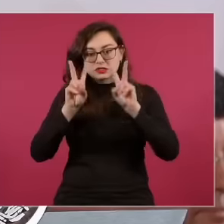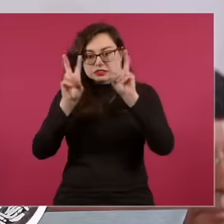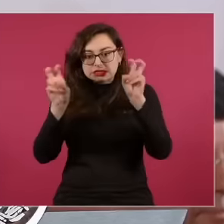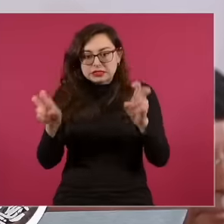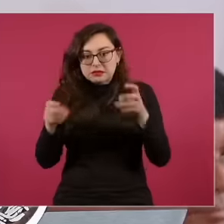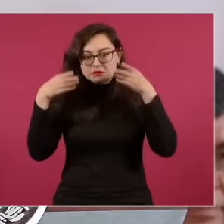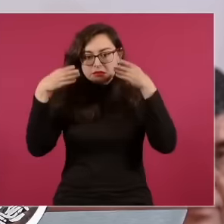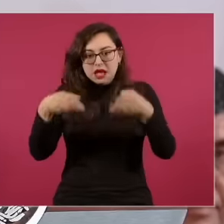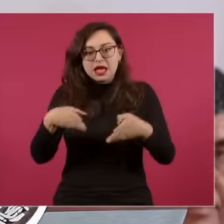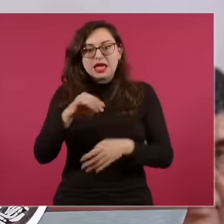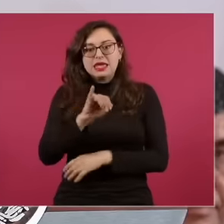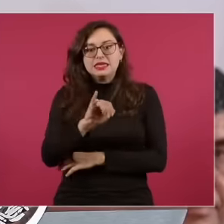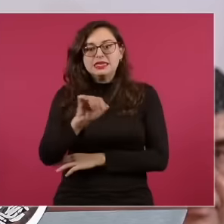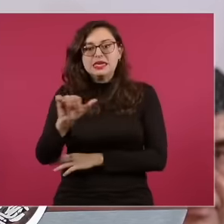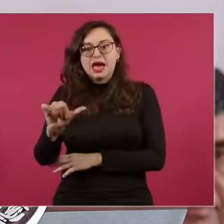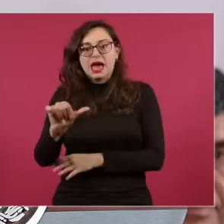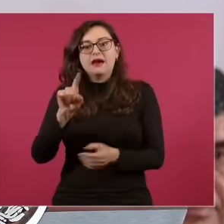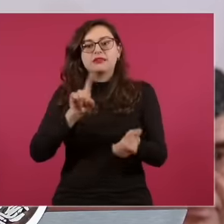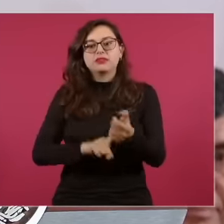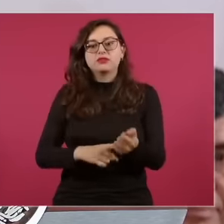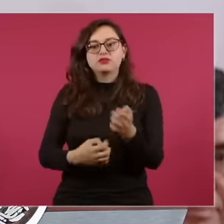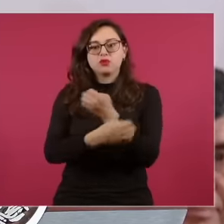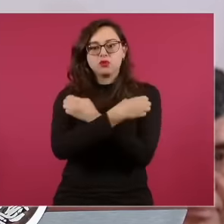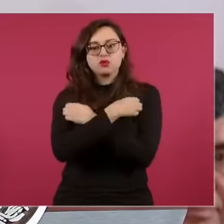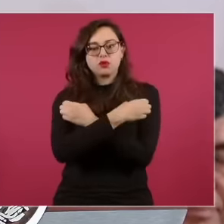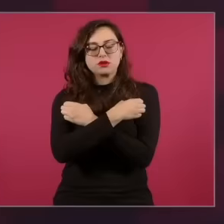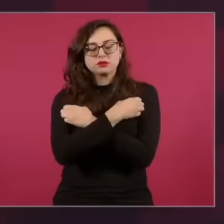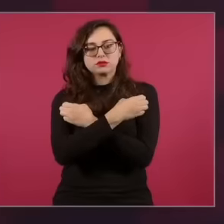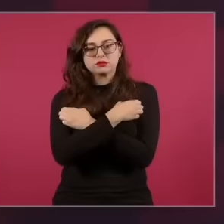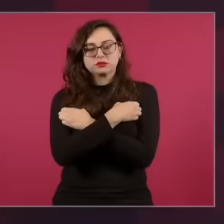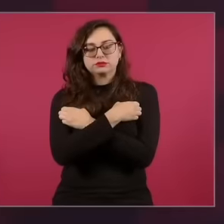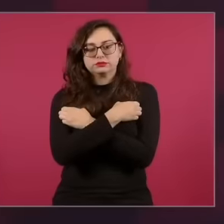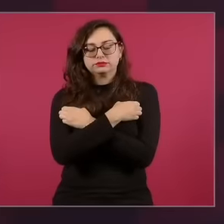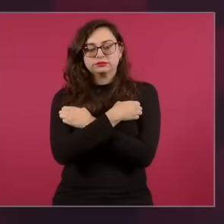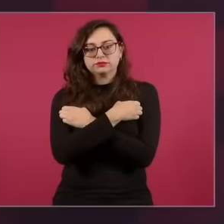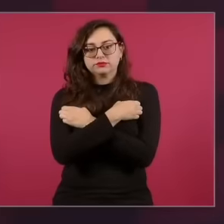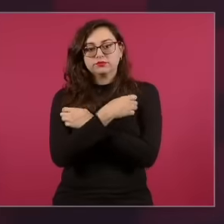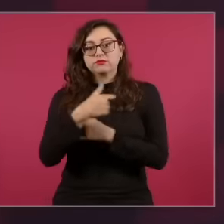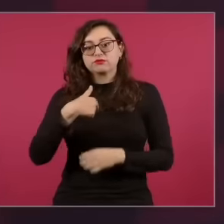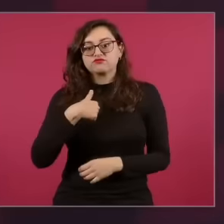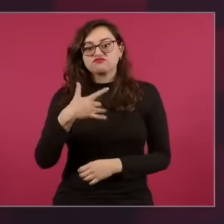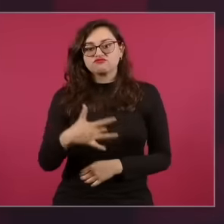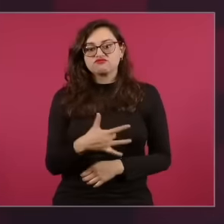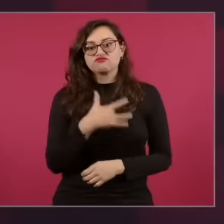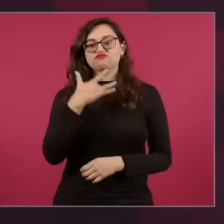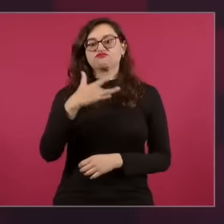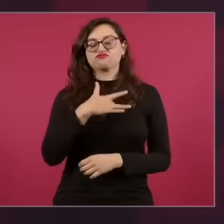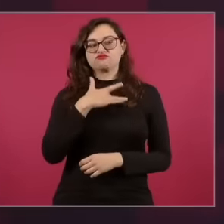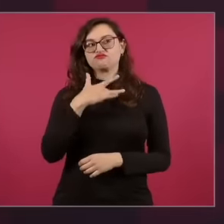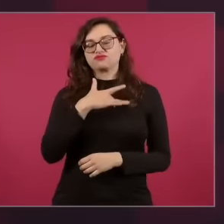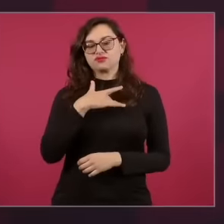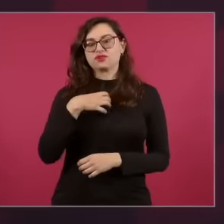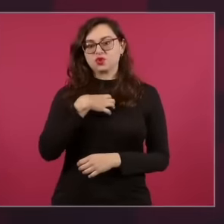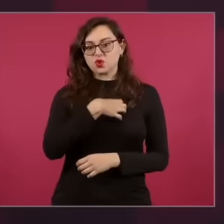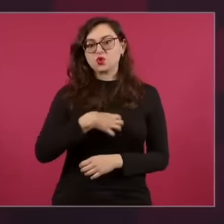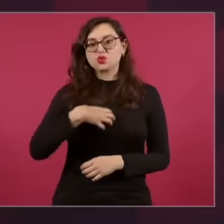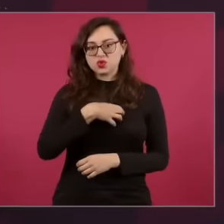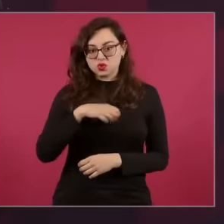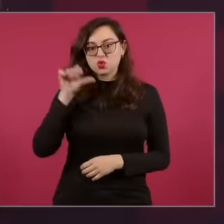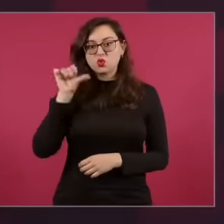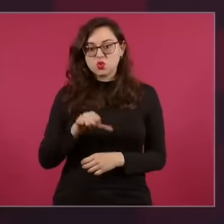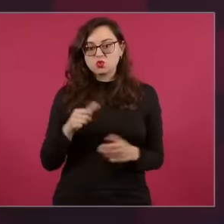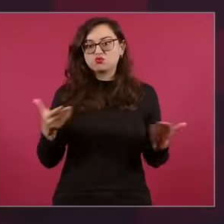eh For me it is eh a pleasure to be able to share with you this day that is going to be extremely